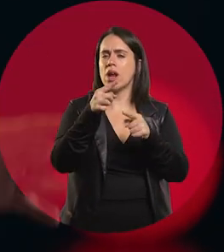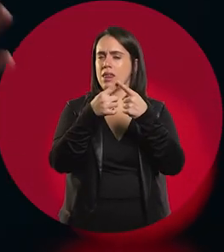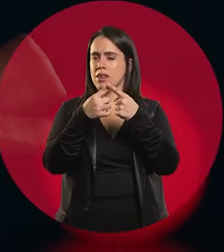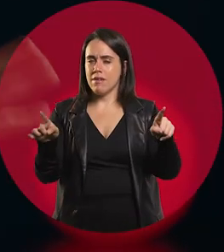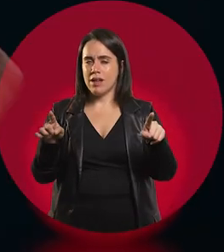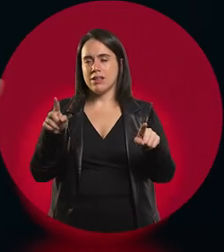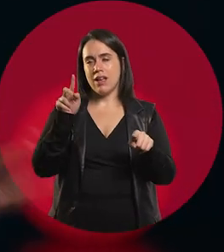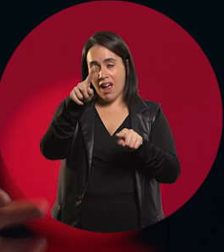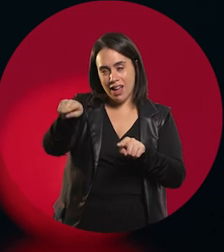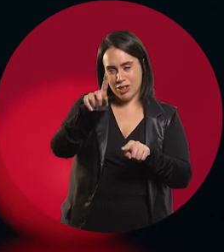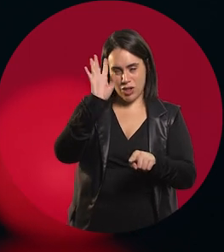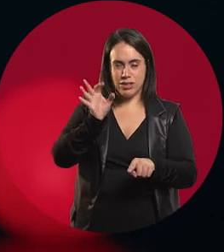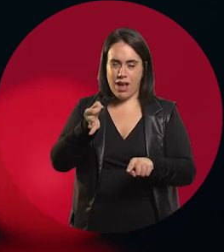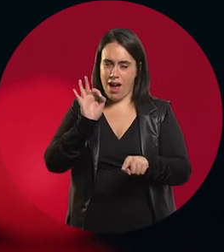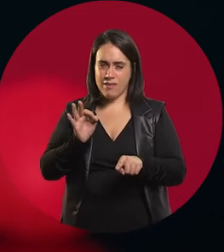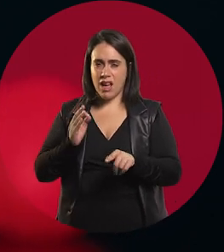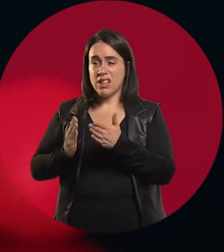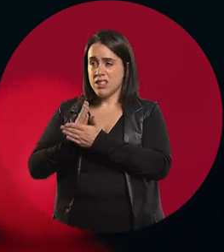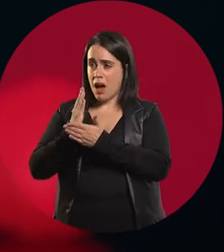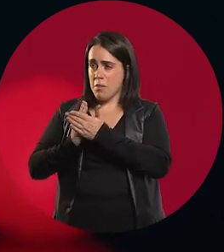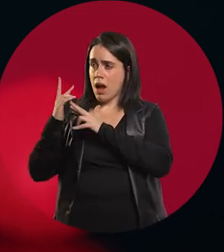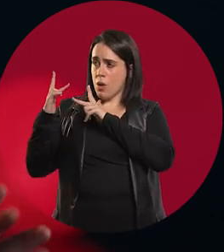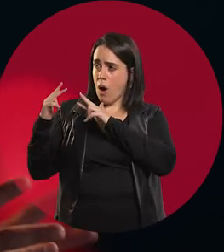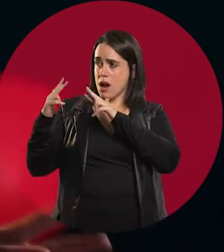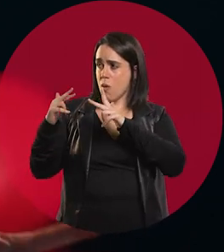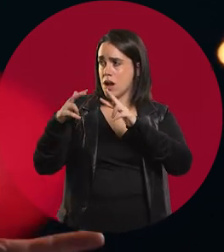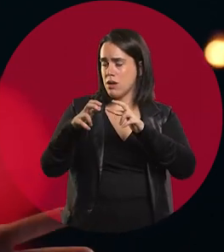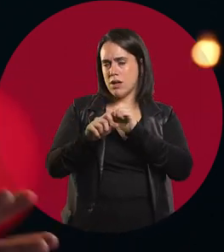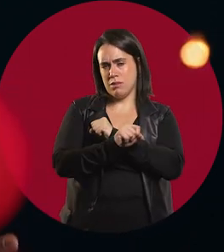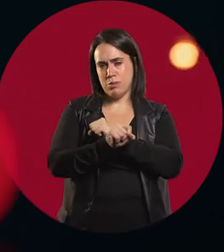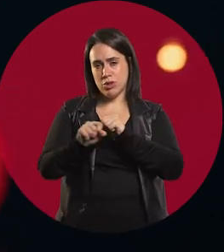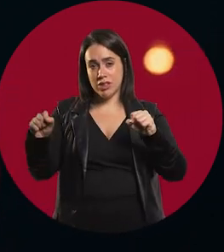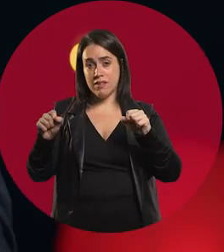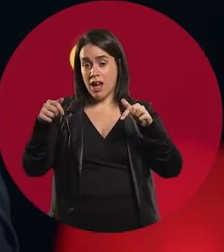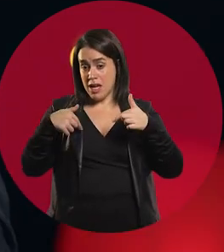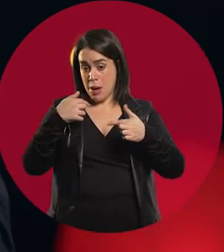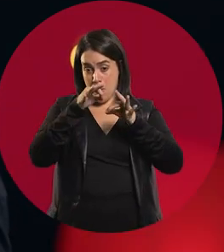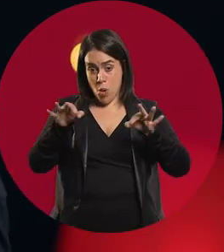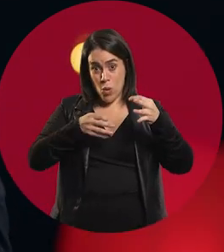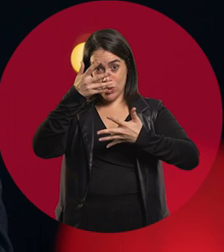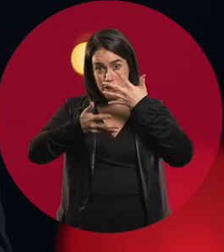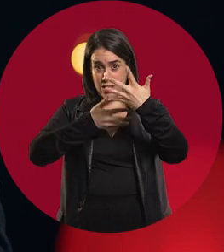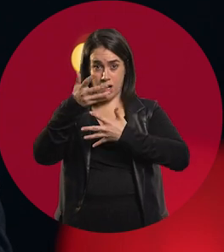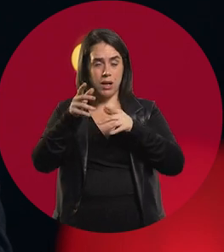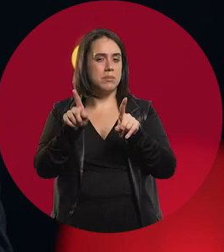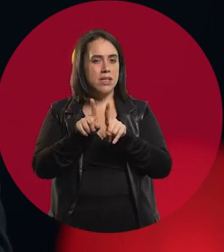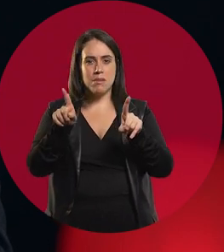But they know it's not going to be exactly the same show. And it's the same here. Every time I go on stage